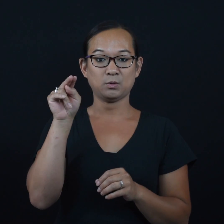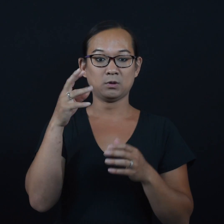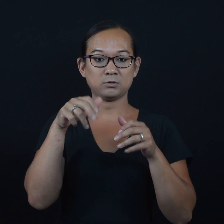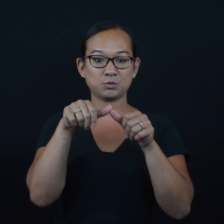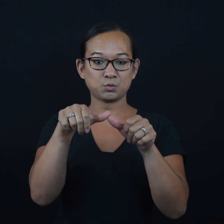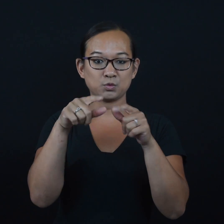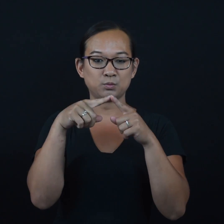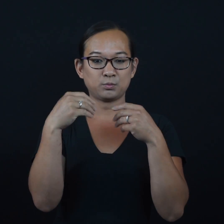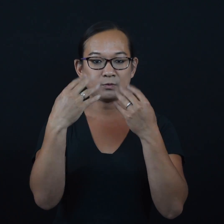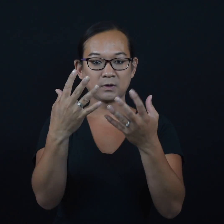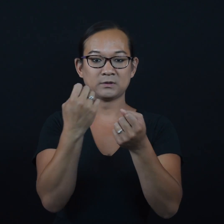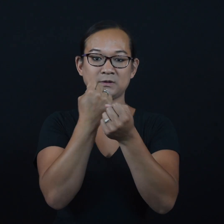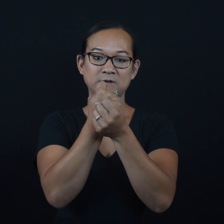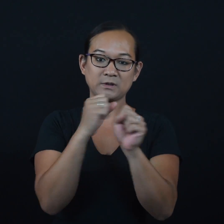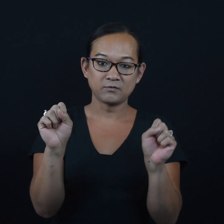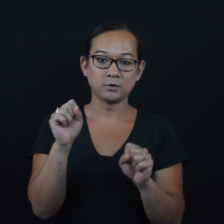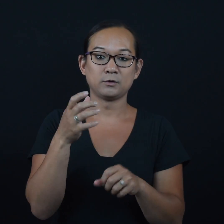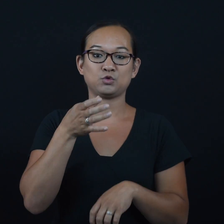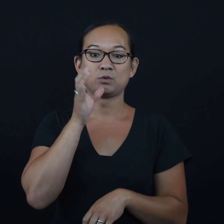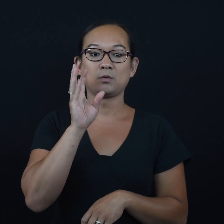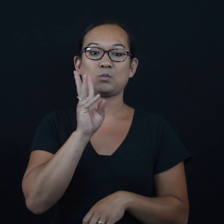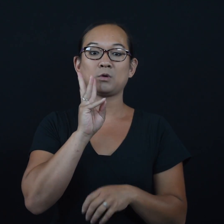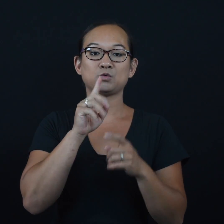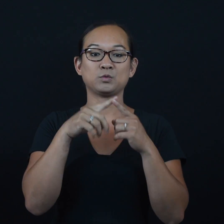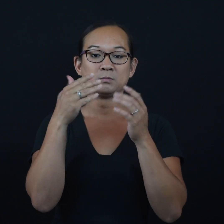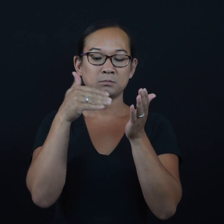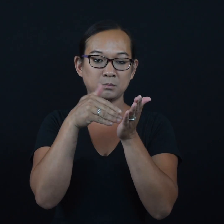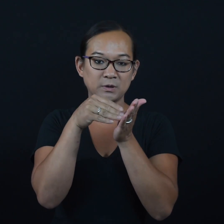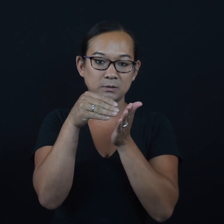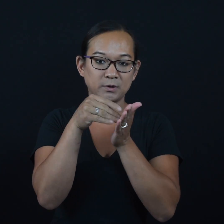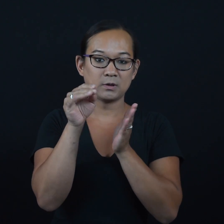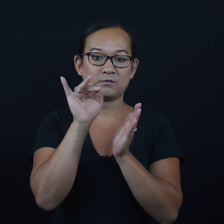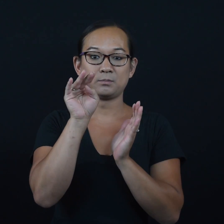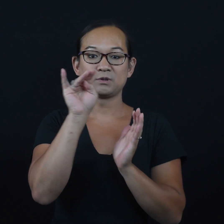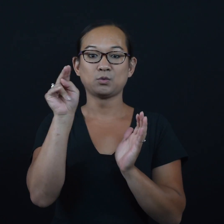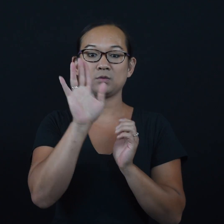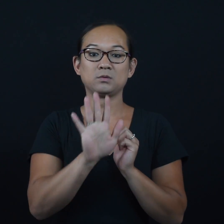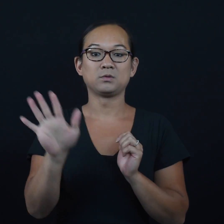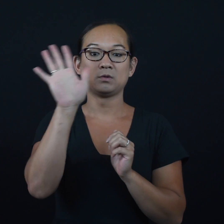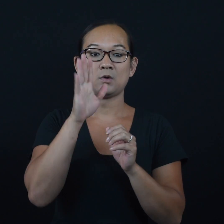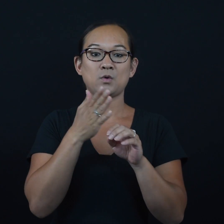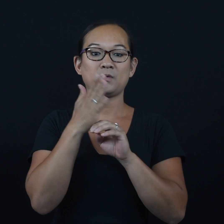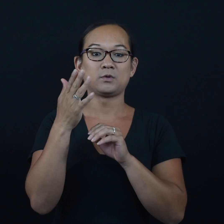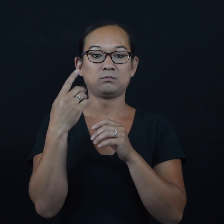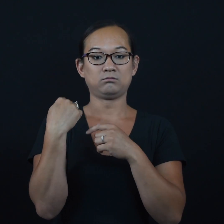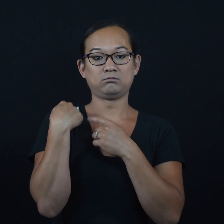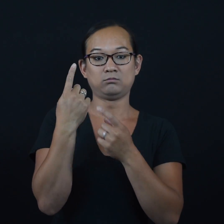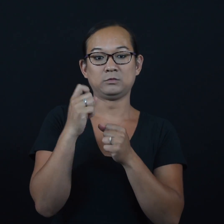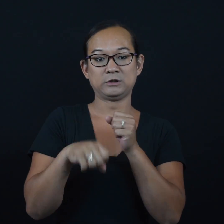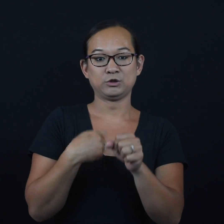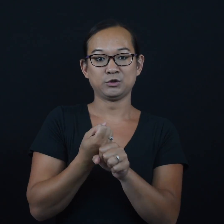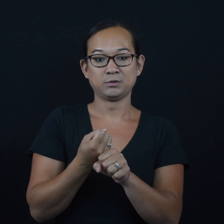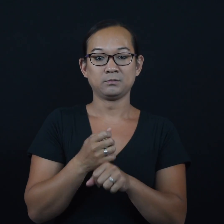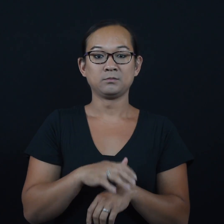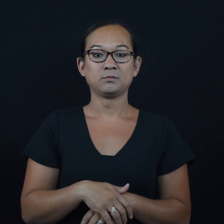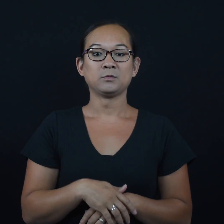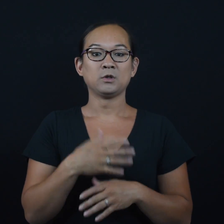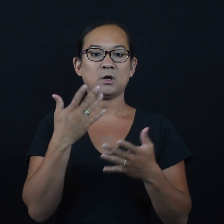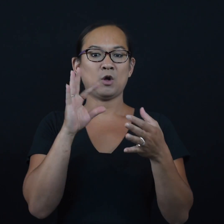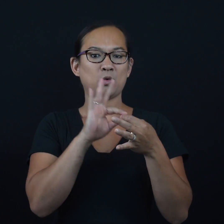continued to provide safe drinking water to millions of Minnesotans over the past year,